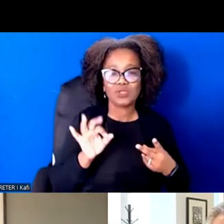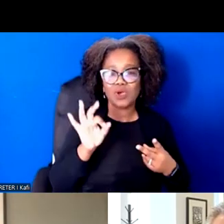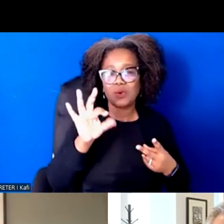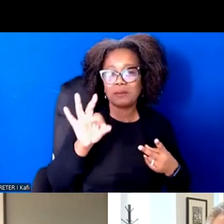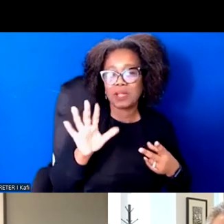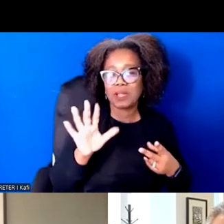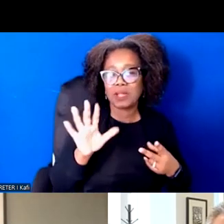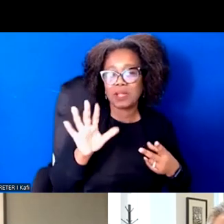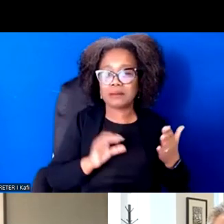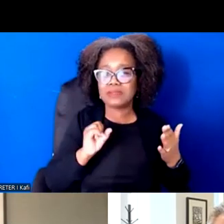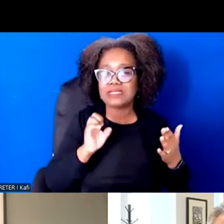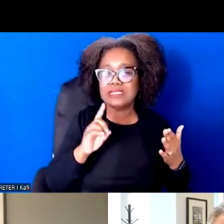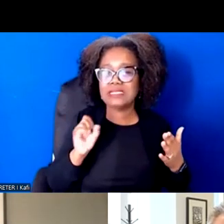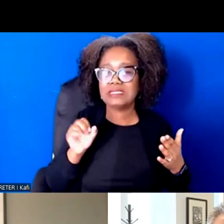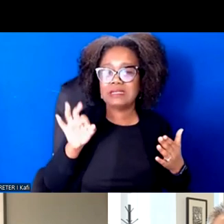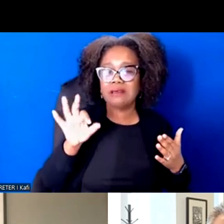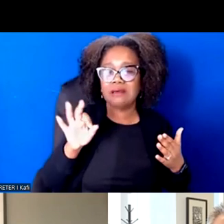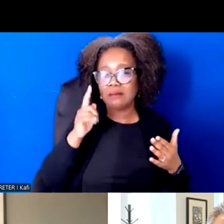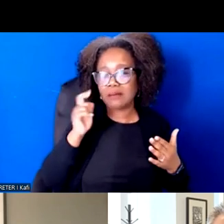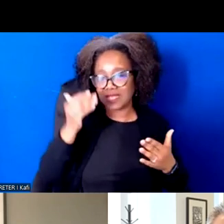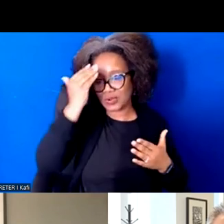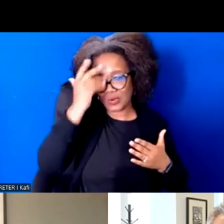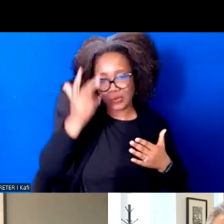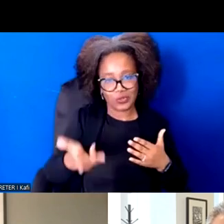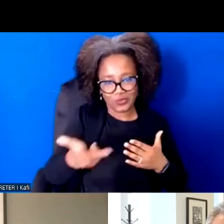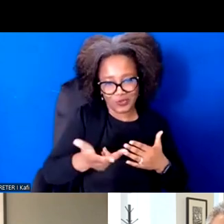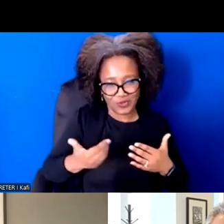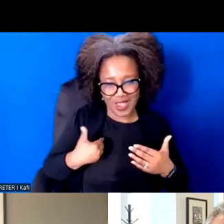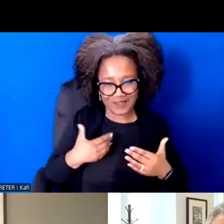It was very apparent and I welcome that and we all welcome it when we have the breakout